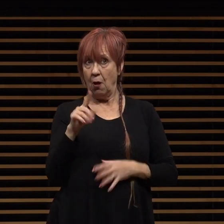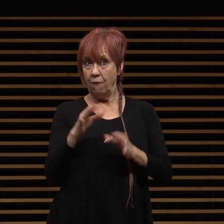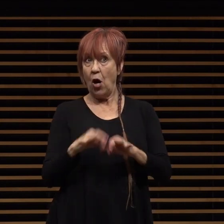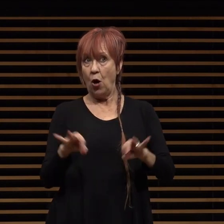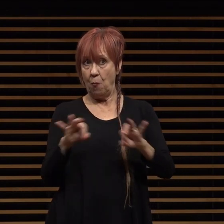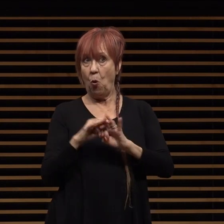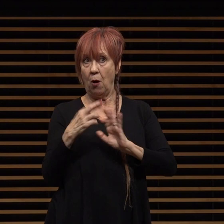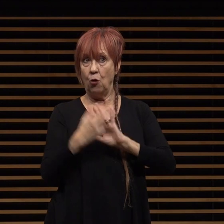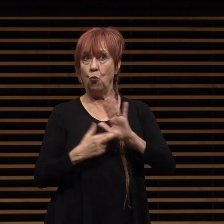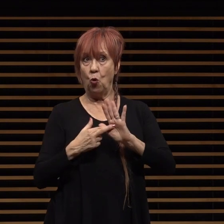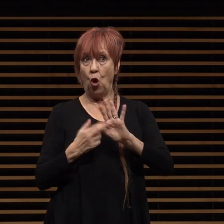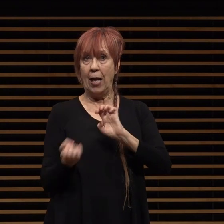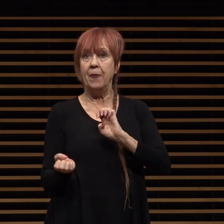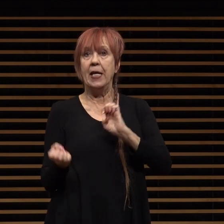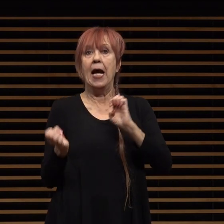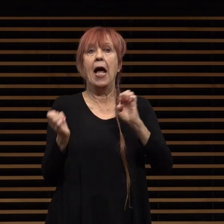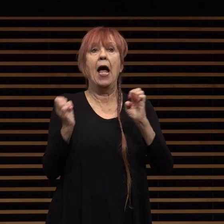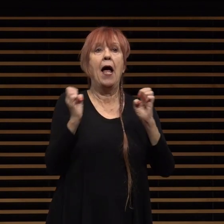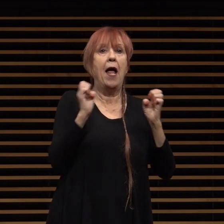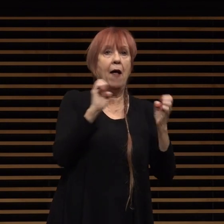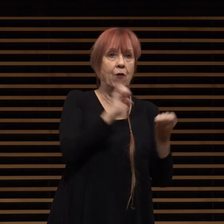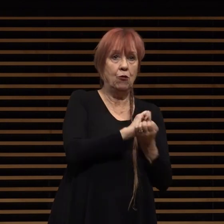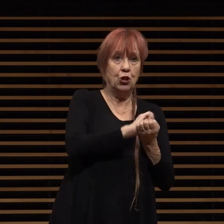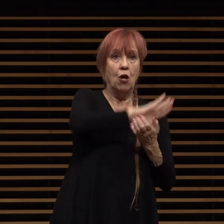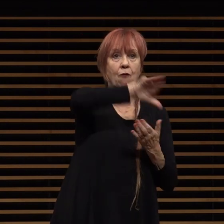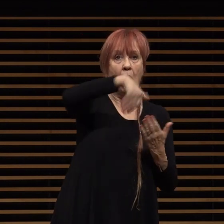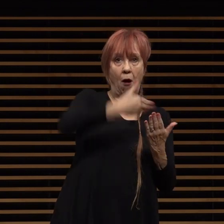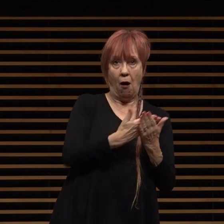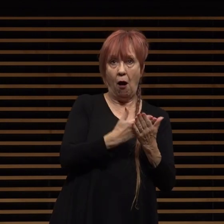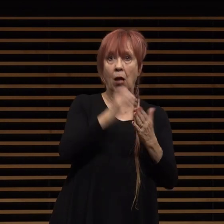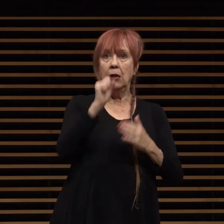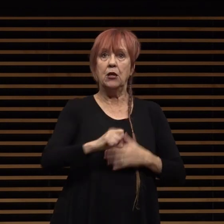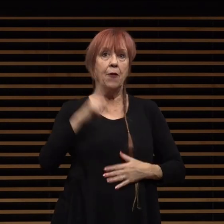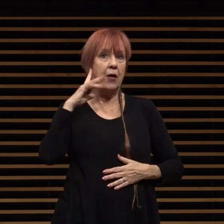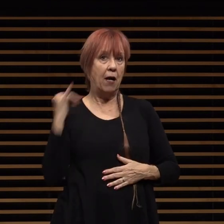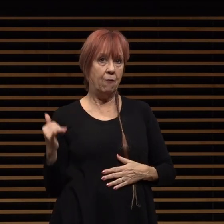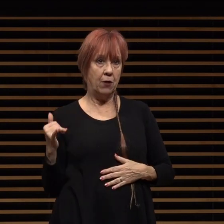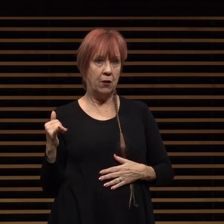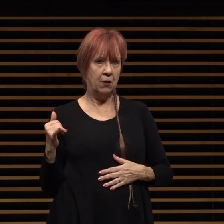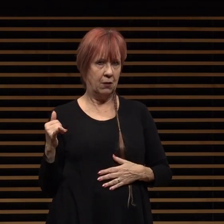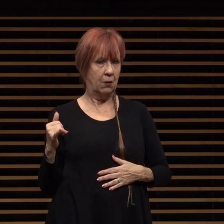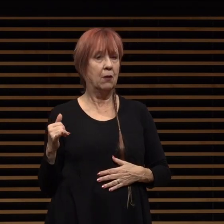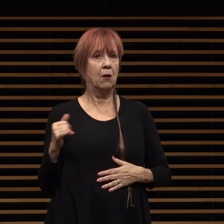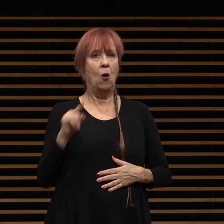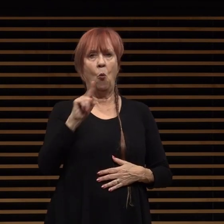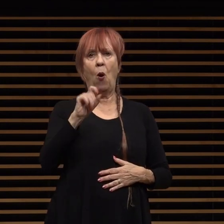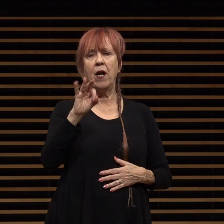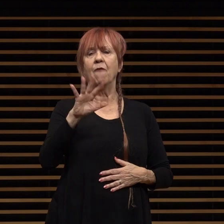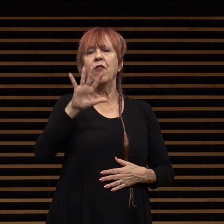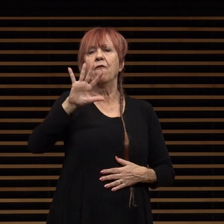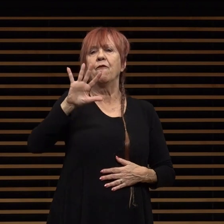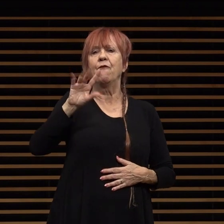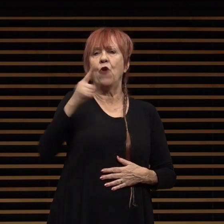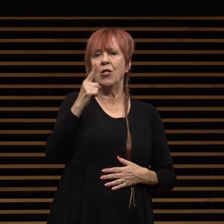in the evolution of all of southern california think about that